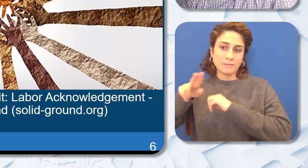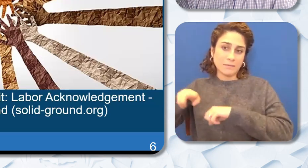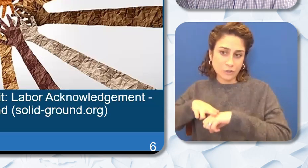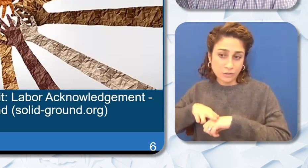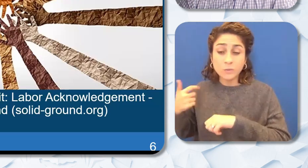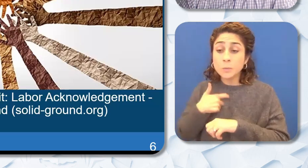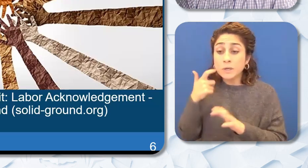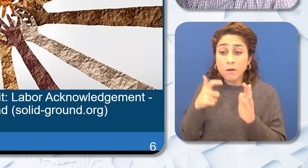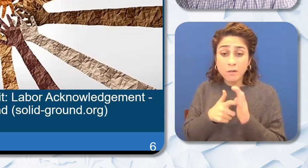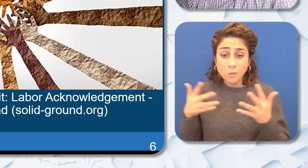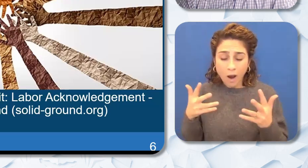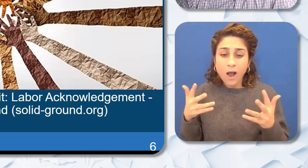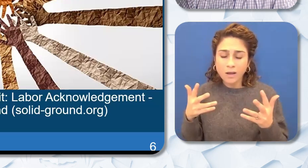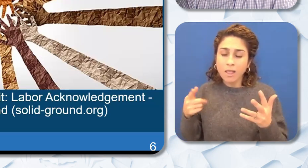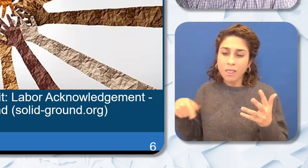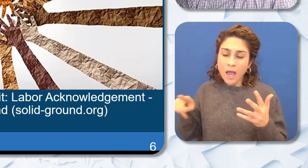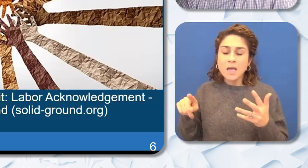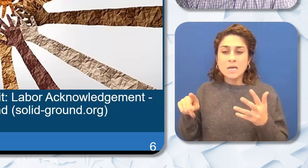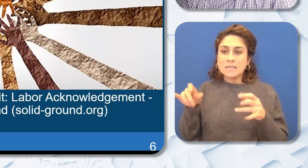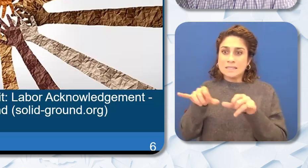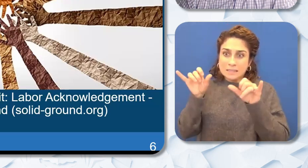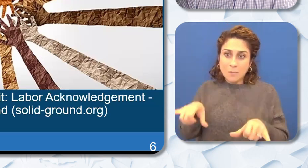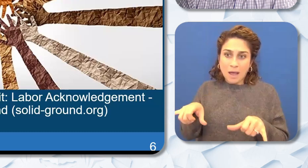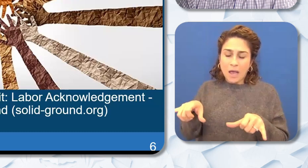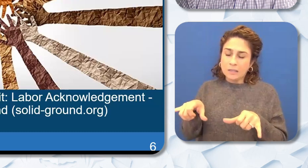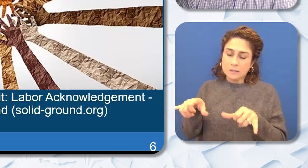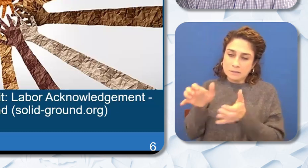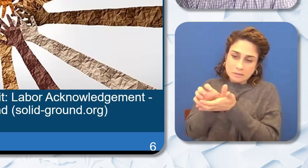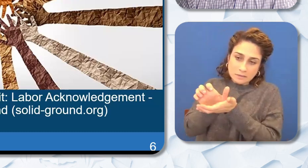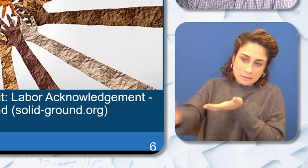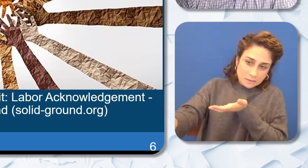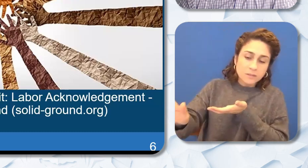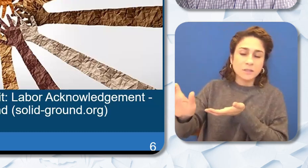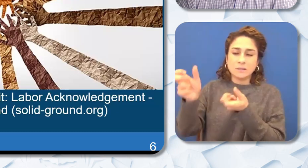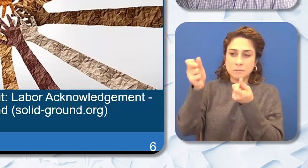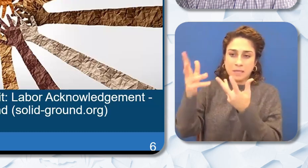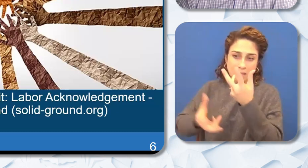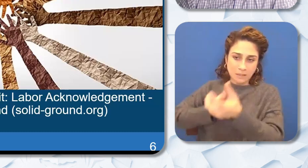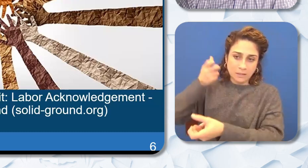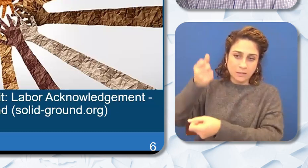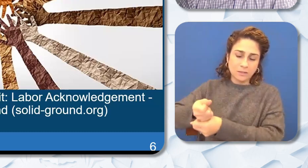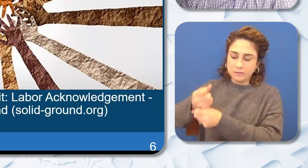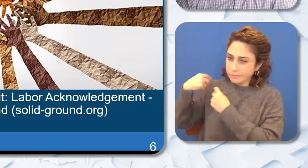that they have undergone systematic genocide and disenfranchisement for centuries. We honor them